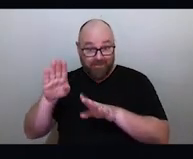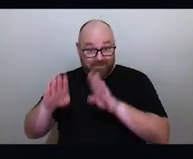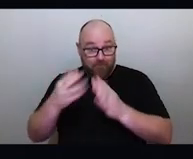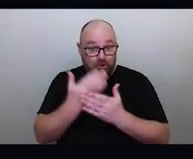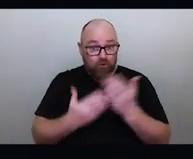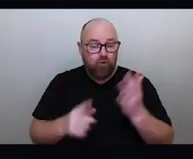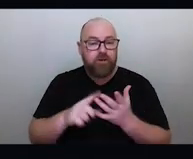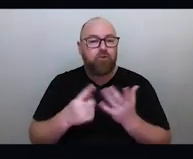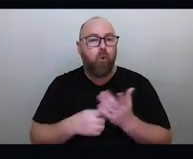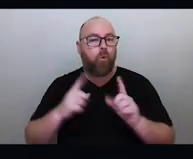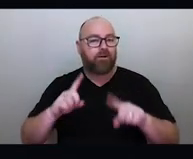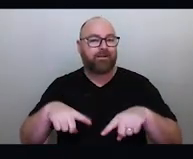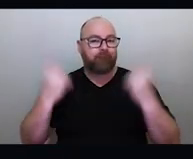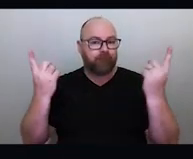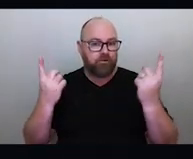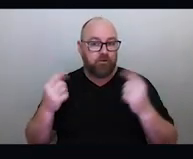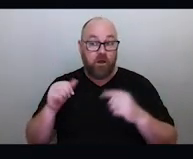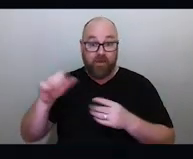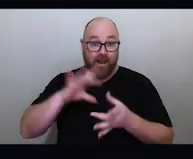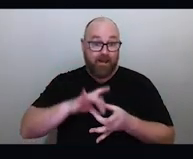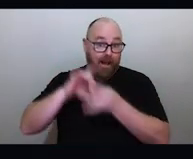or their connections to the sky, are different or similar?